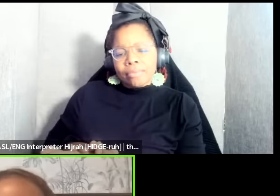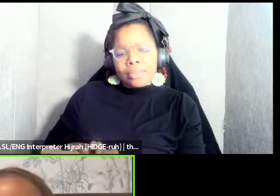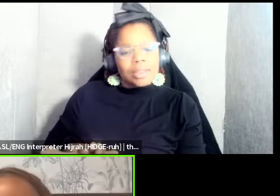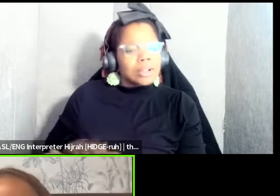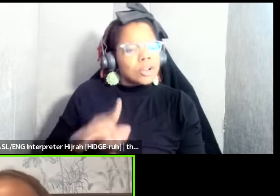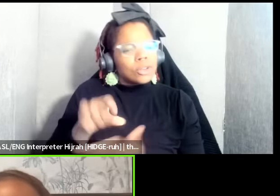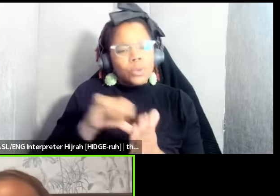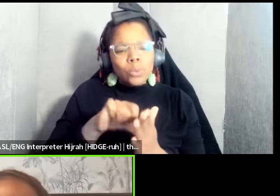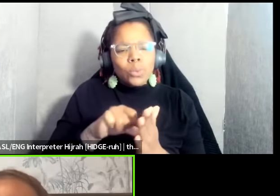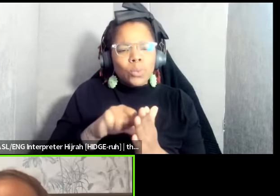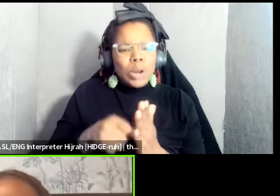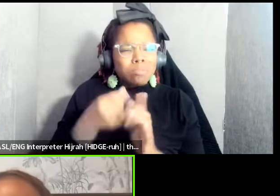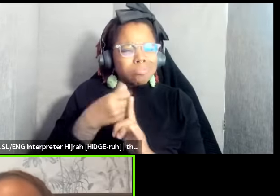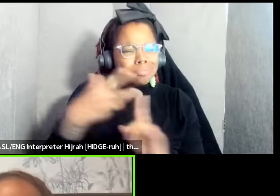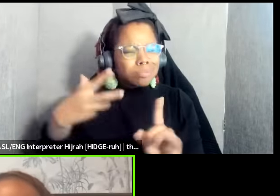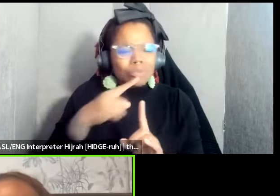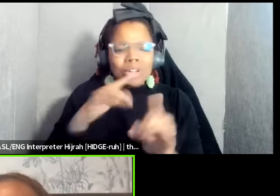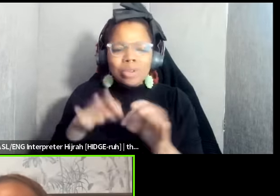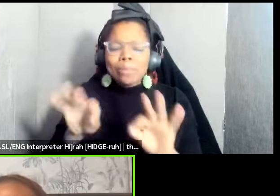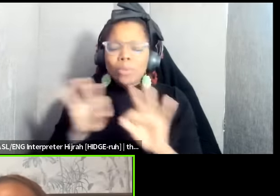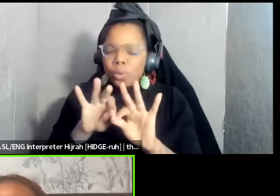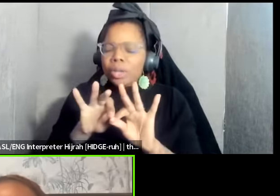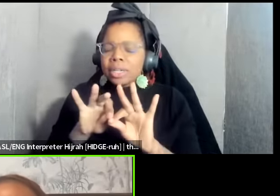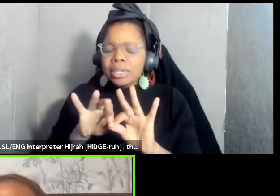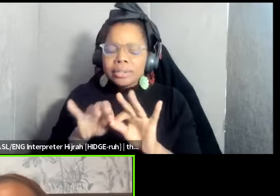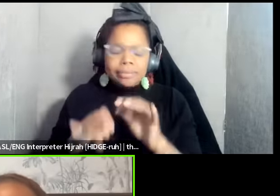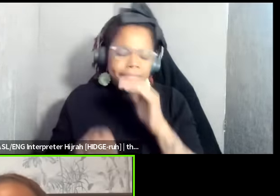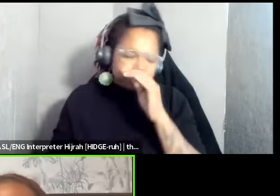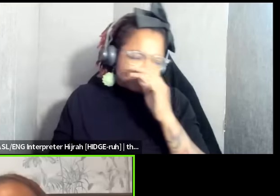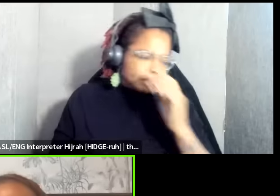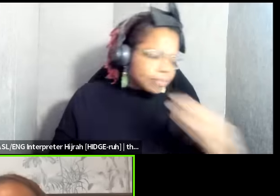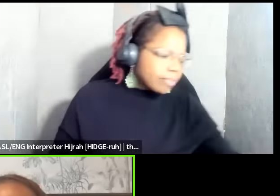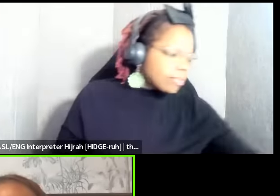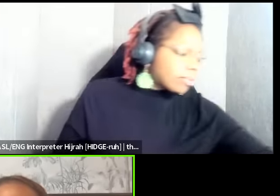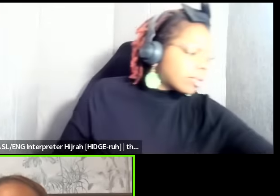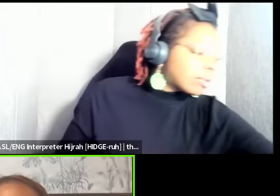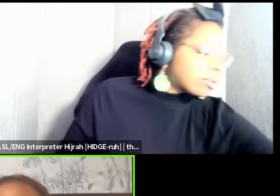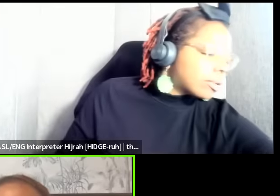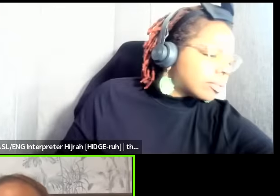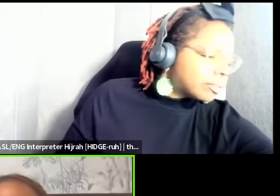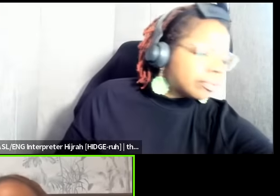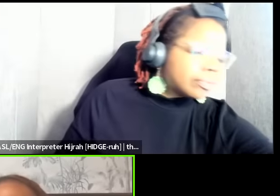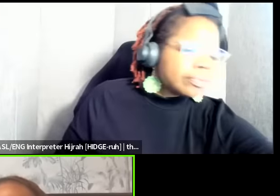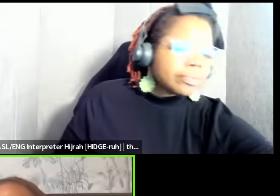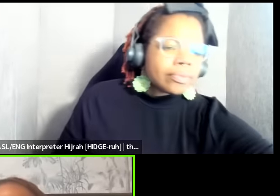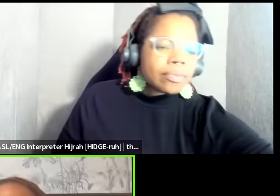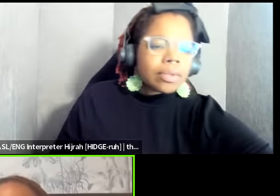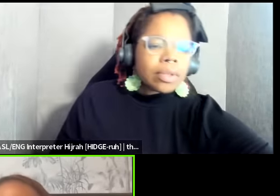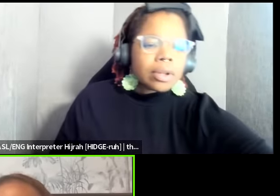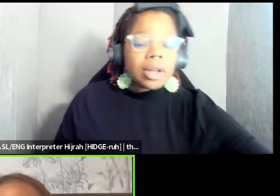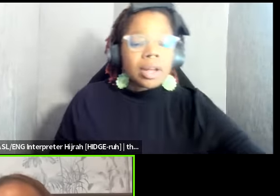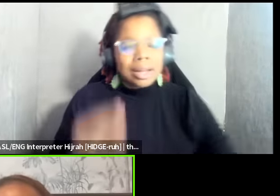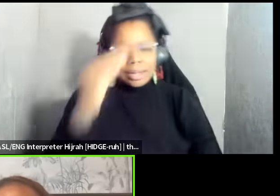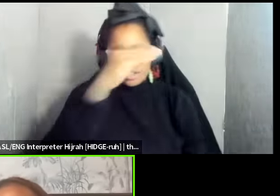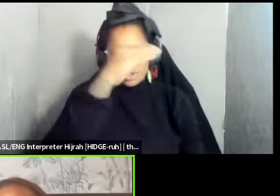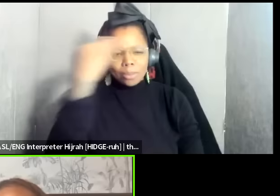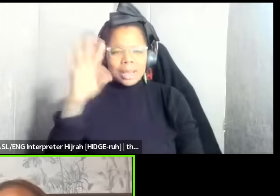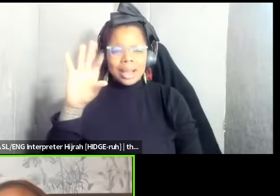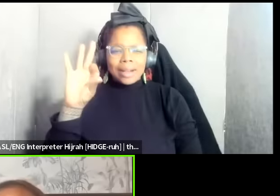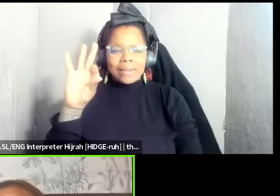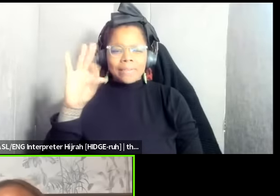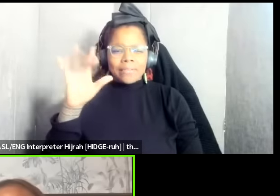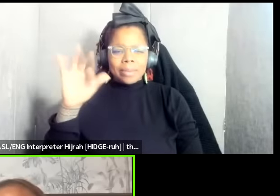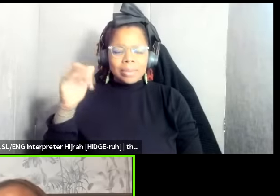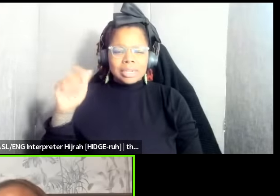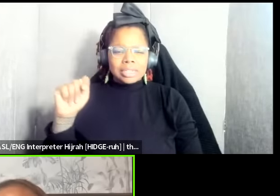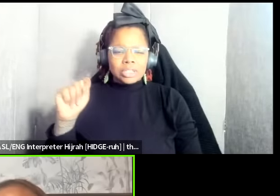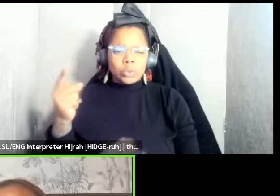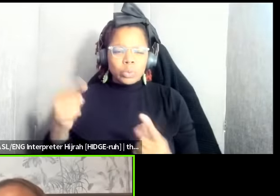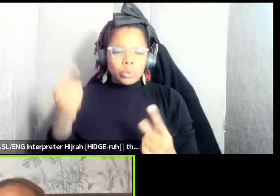is really important that for black feminists when we are thinking about what's happening um